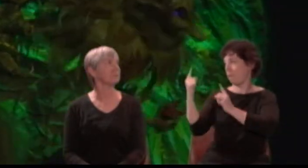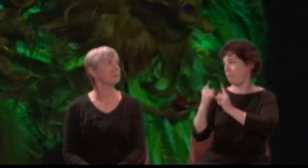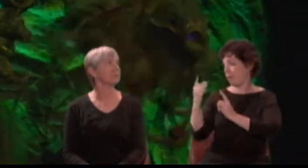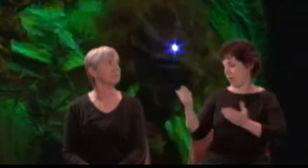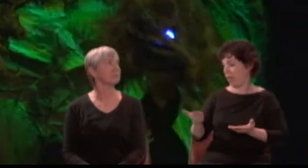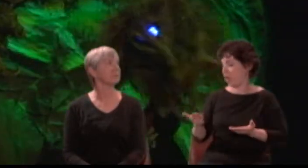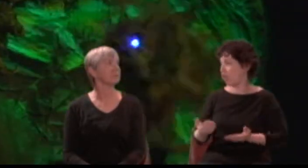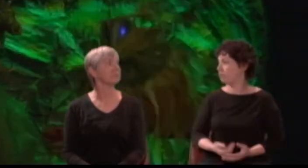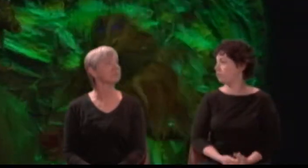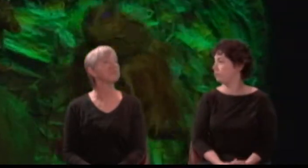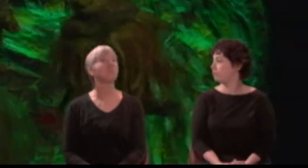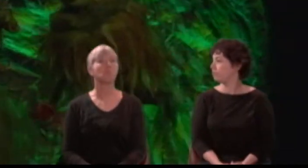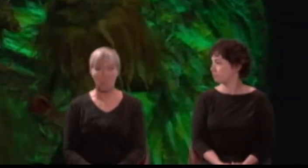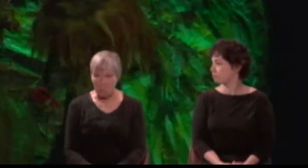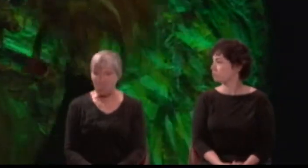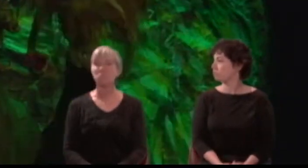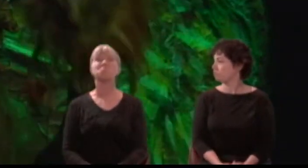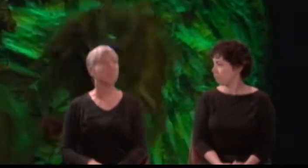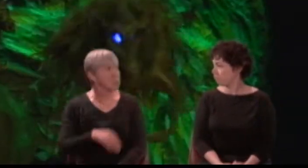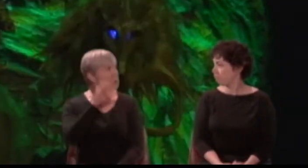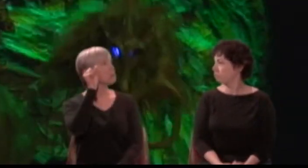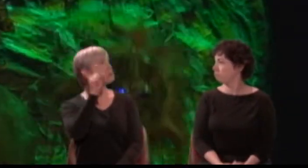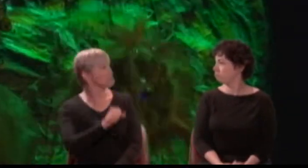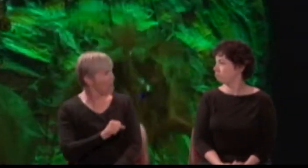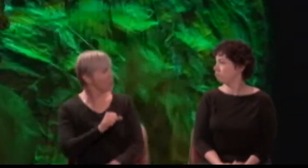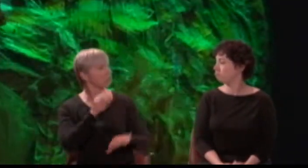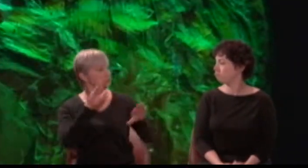Puck: Fear not, my lord; your servant shall do so.